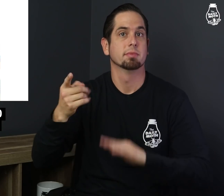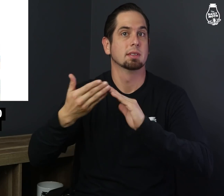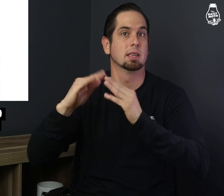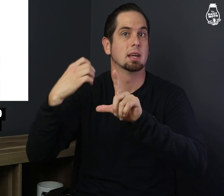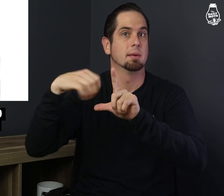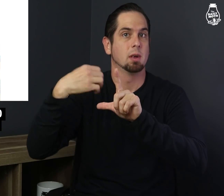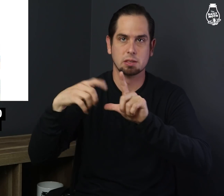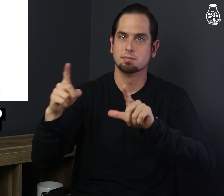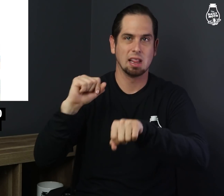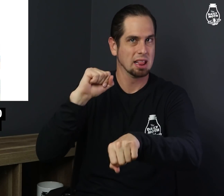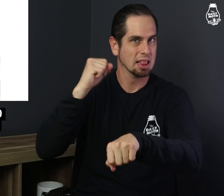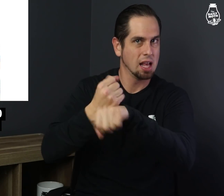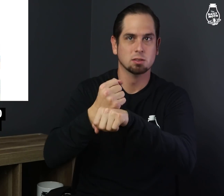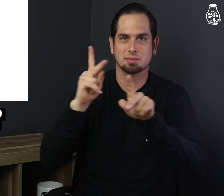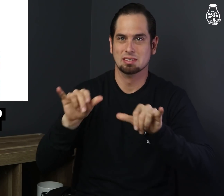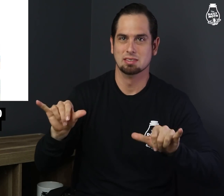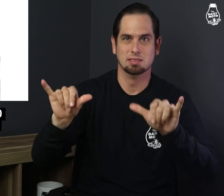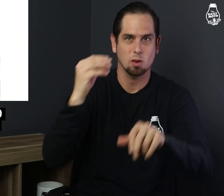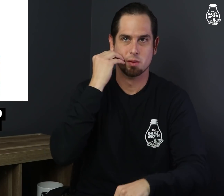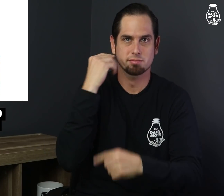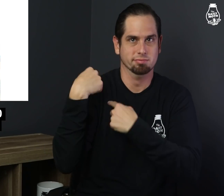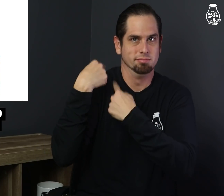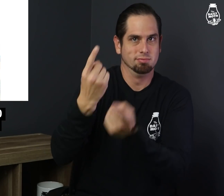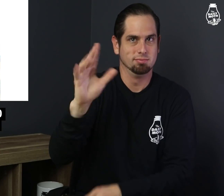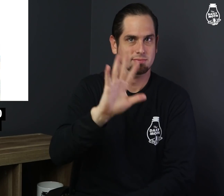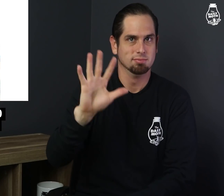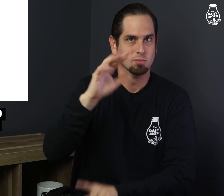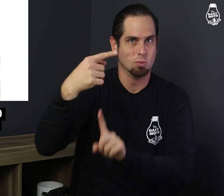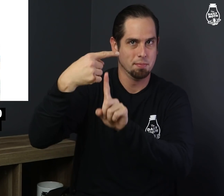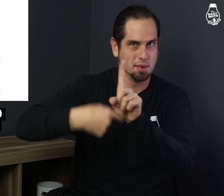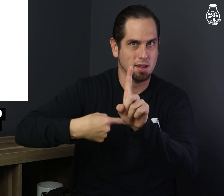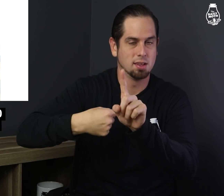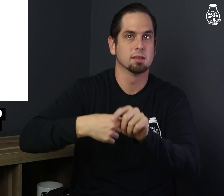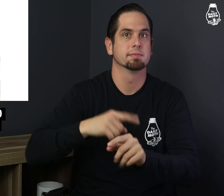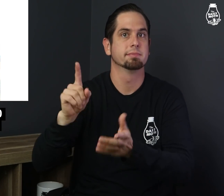the city has been under a lockdown for about a month.